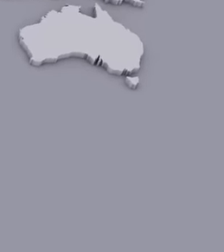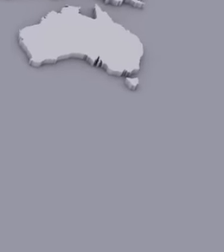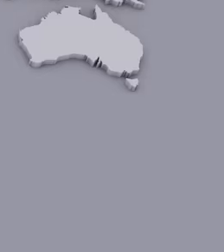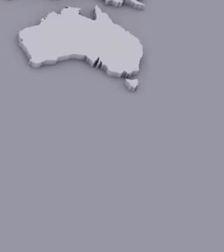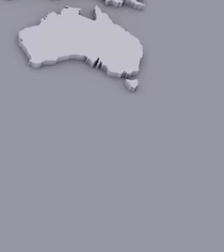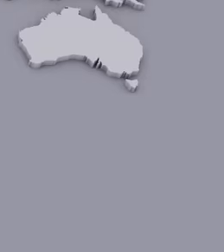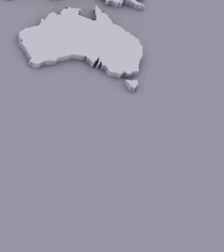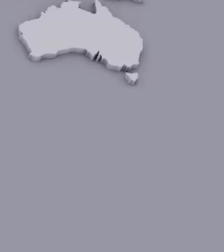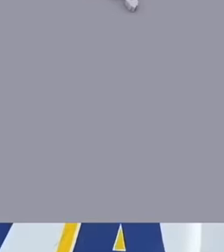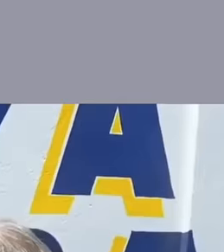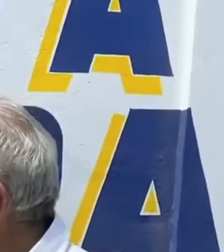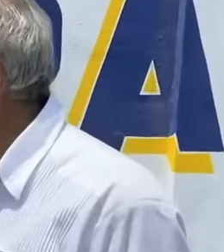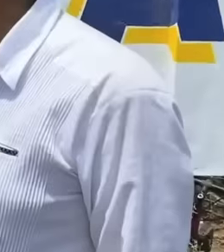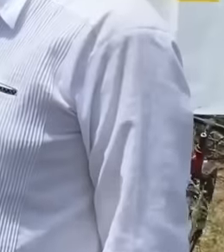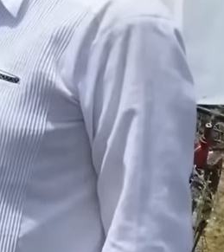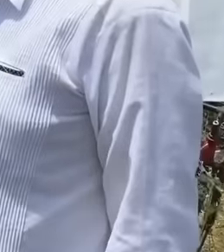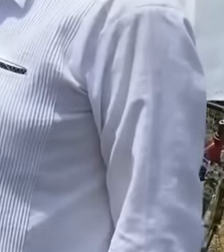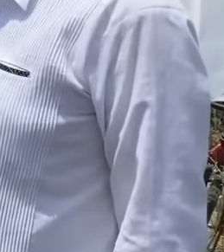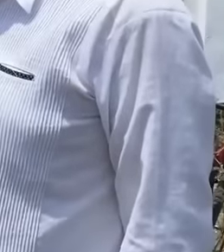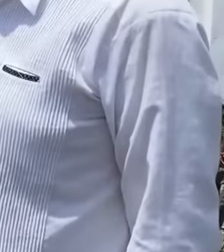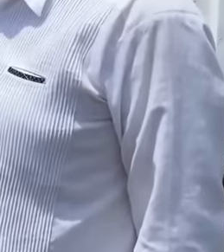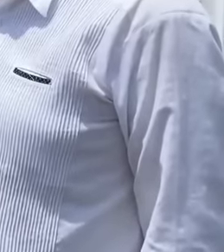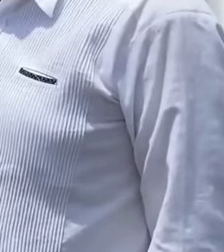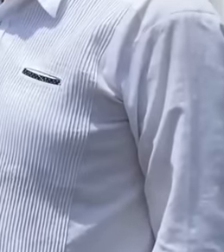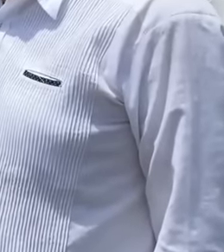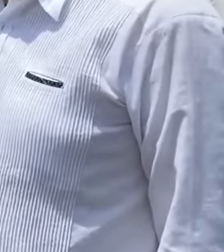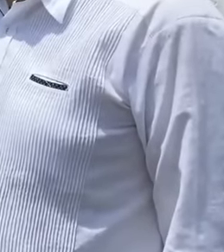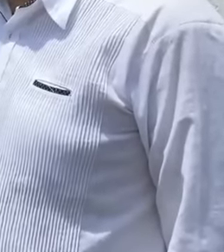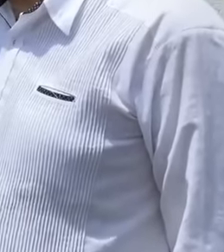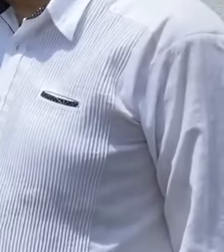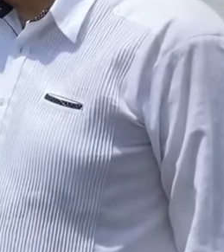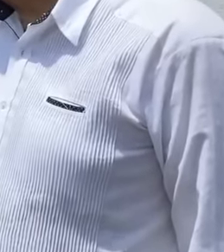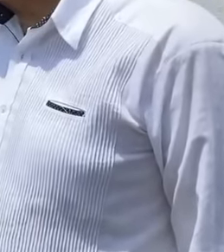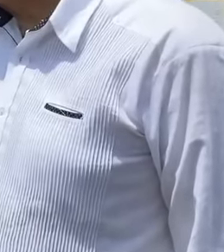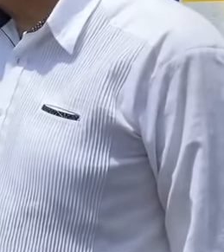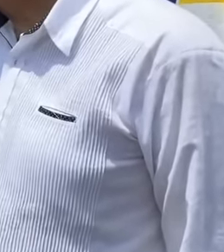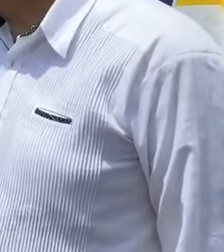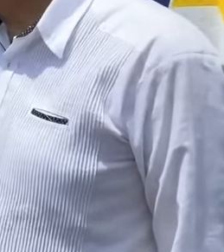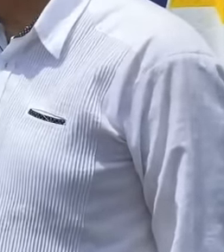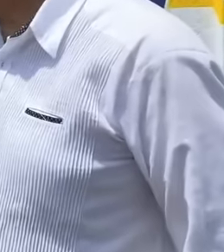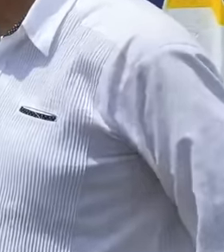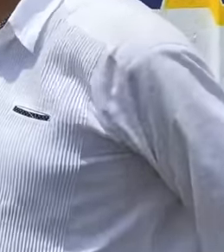of change of mentality that favors their participation in matters of public life